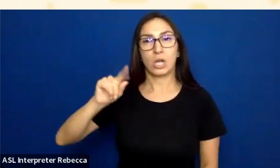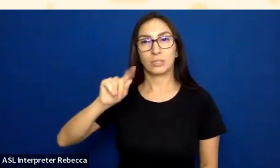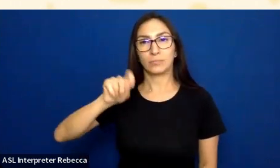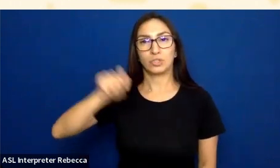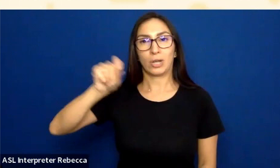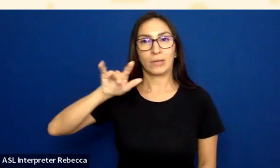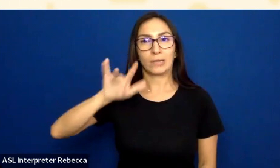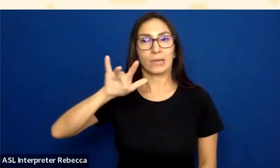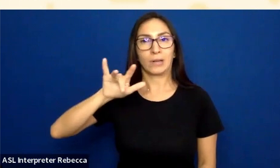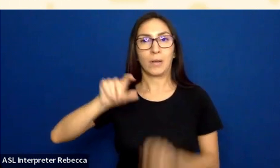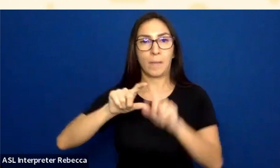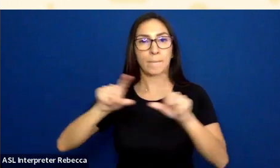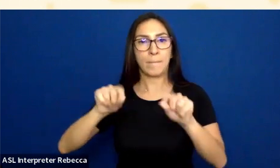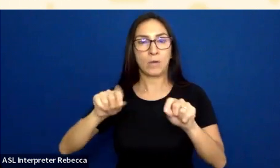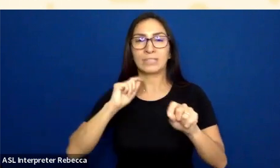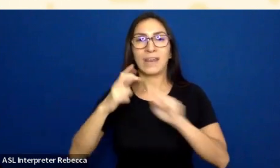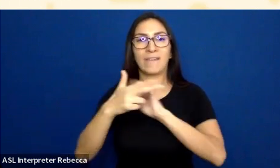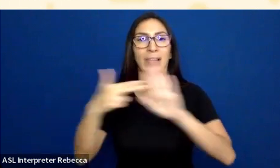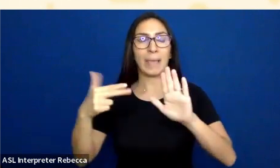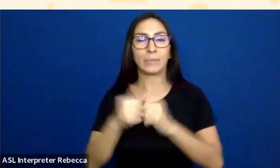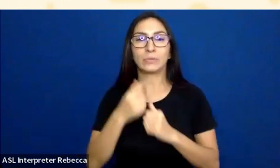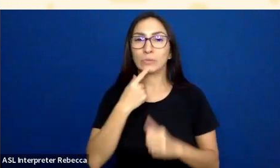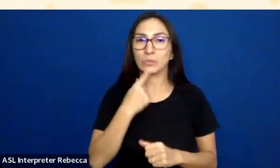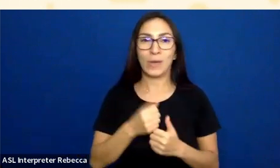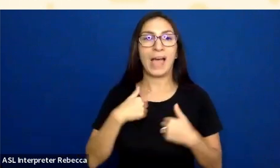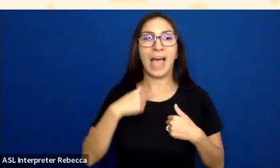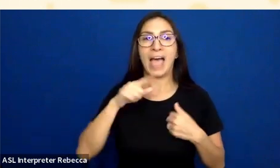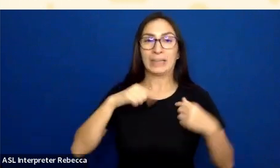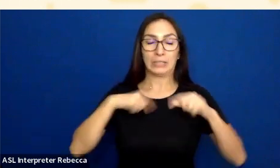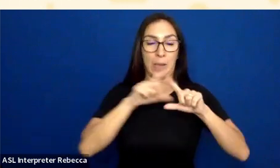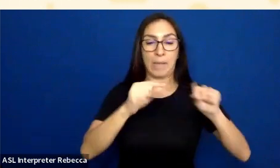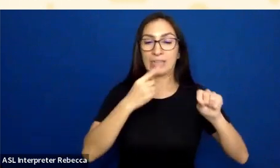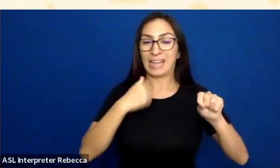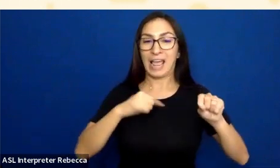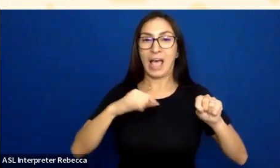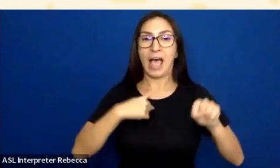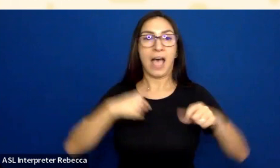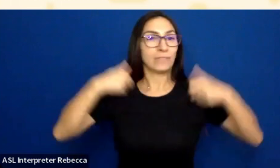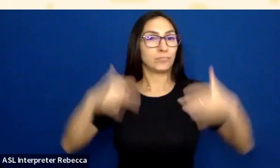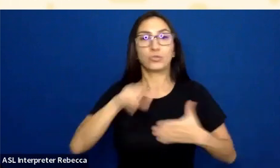So the labels, I've read and agreed to the terms of use. The terms of use is the link. It's not underlined.